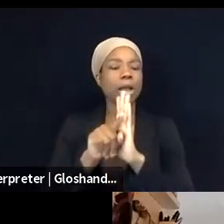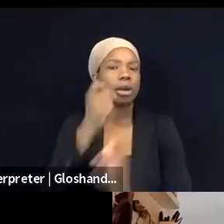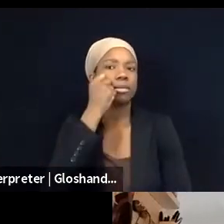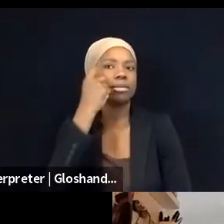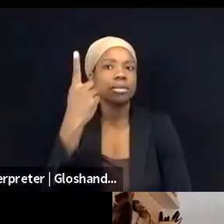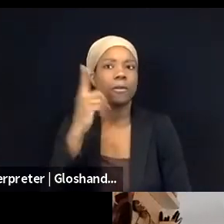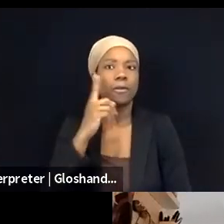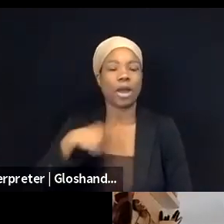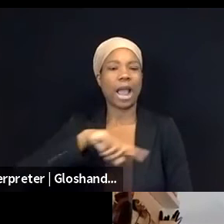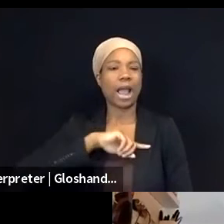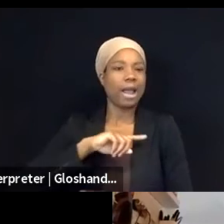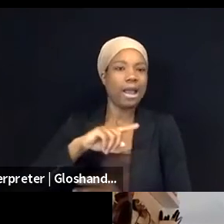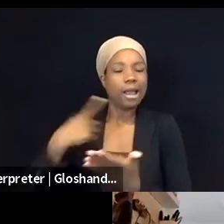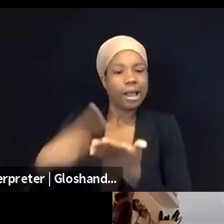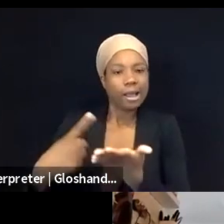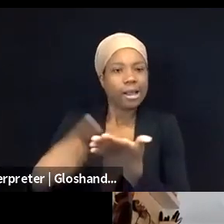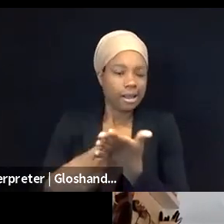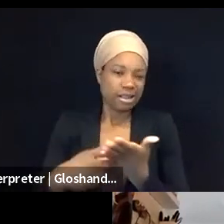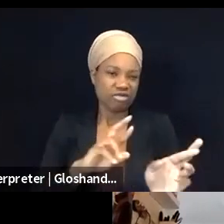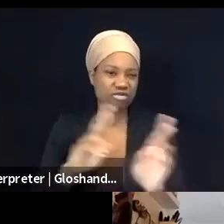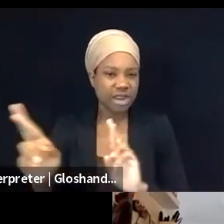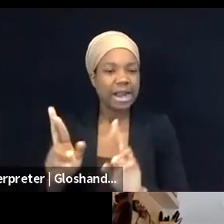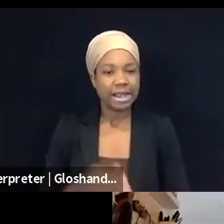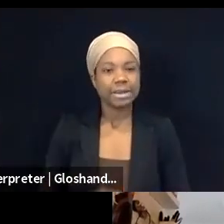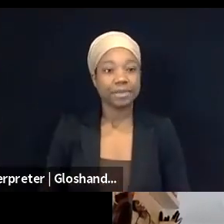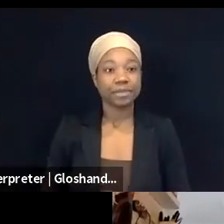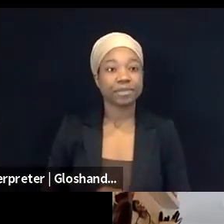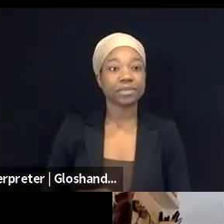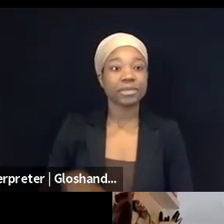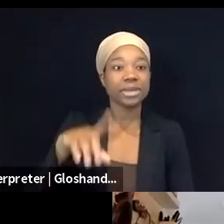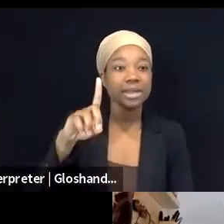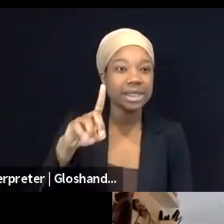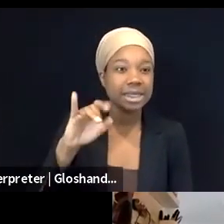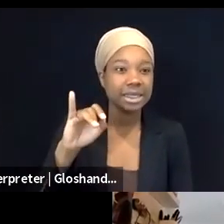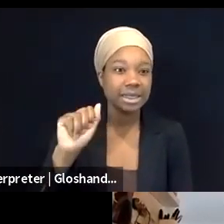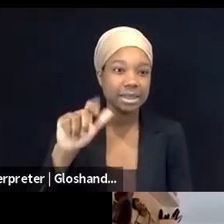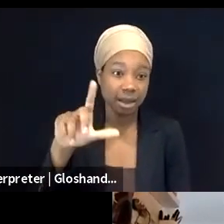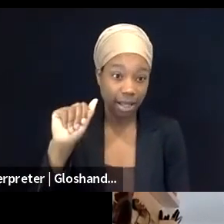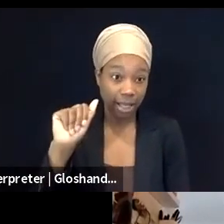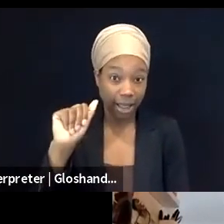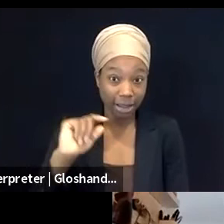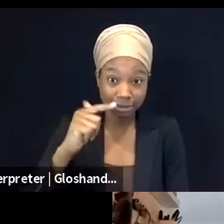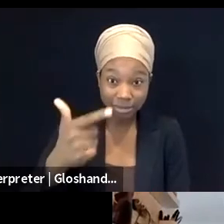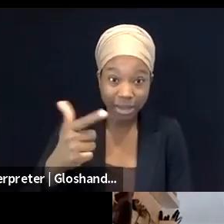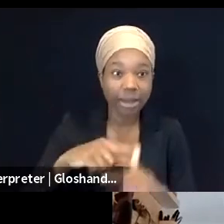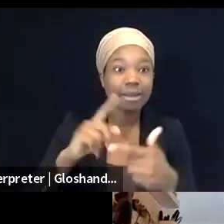And so I'm going to ask that we start with Diala first, and then we'll go to Radhika and then Nadim.